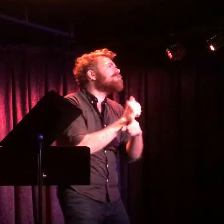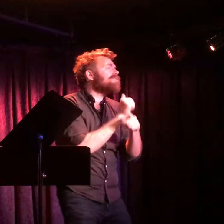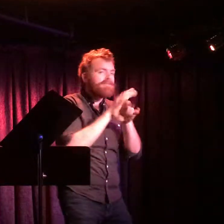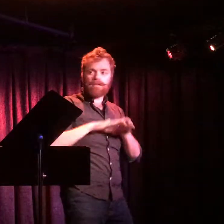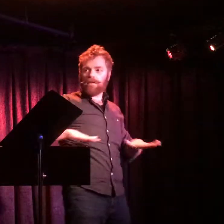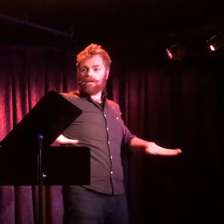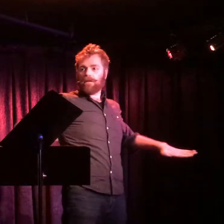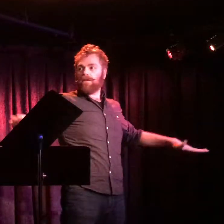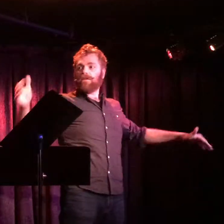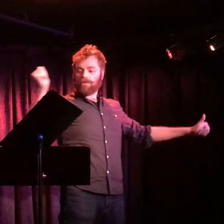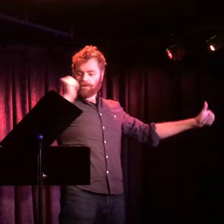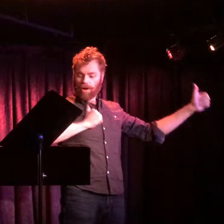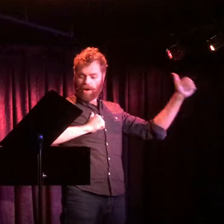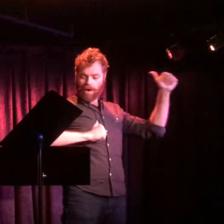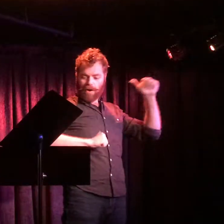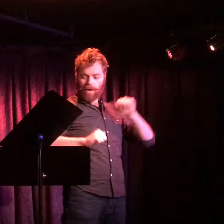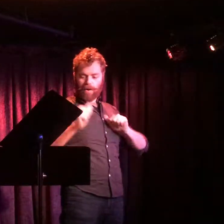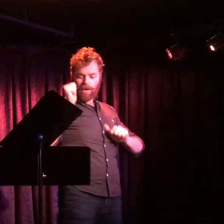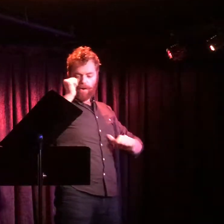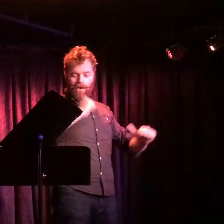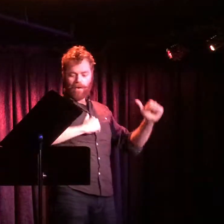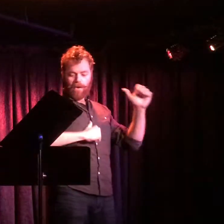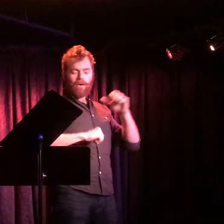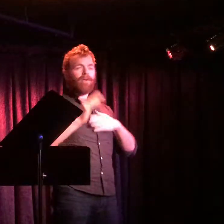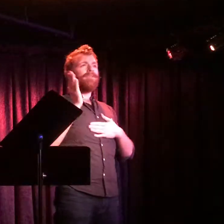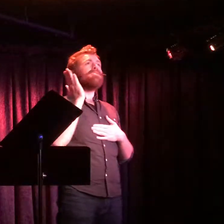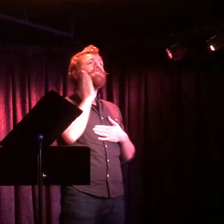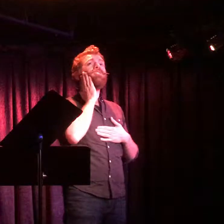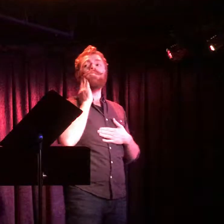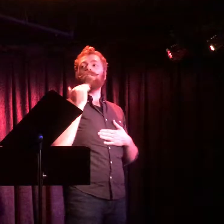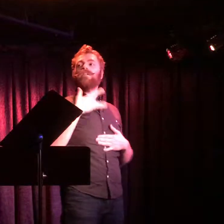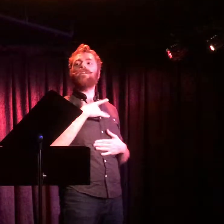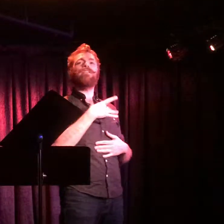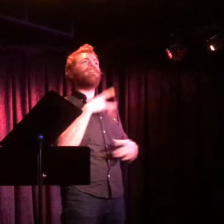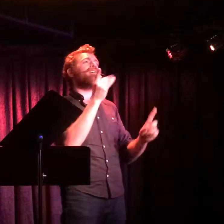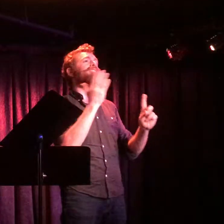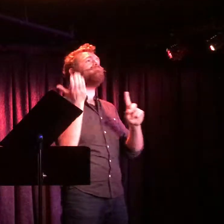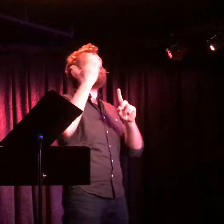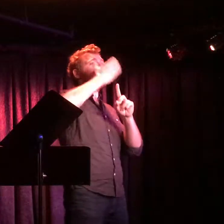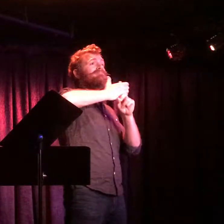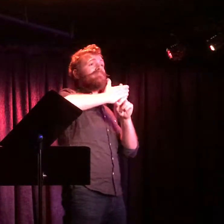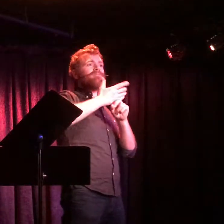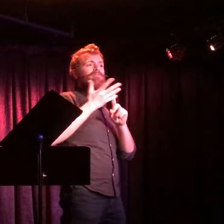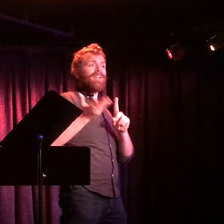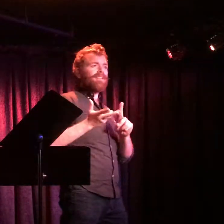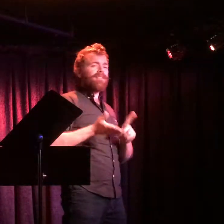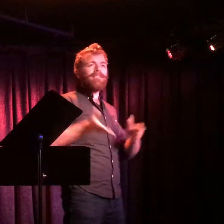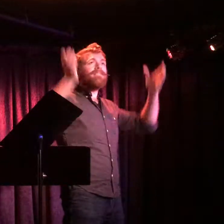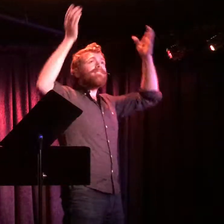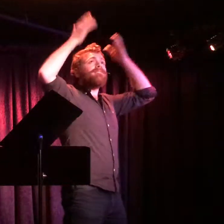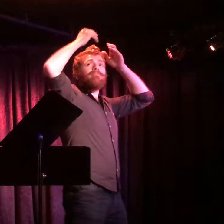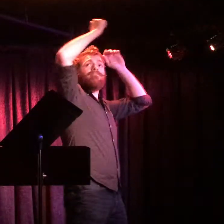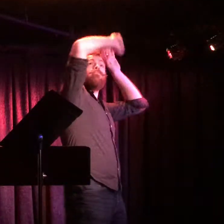Oh...Gee. I'd like to be on some marquee,